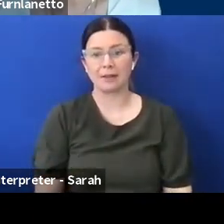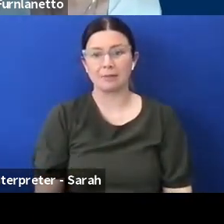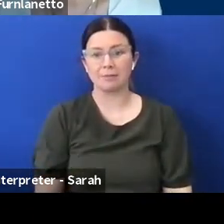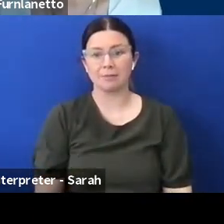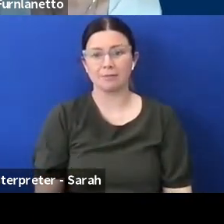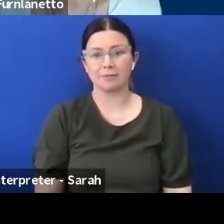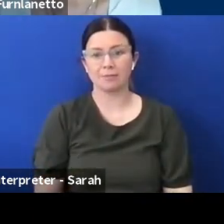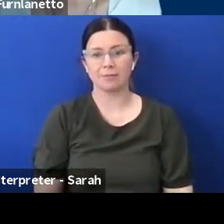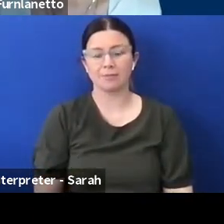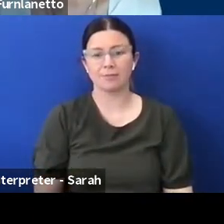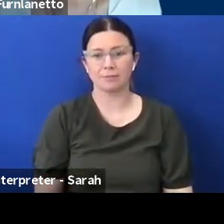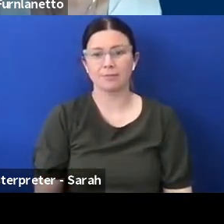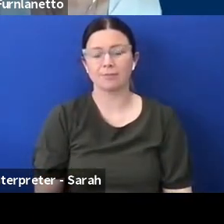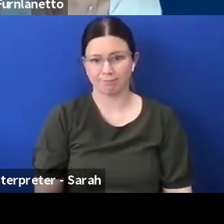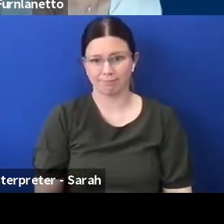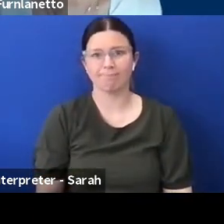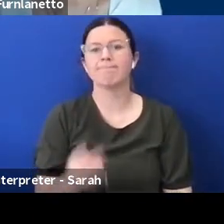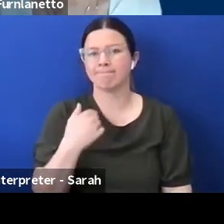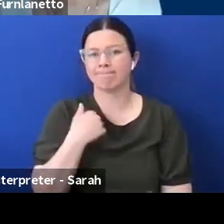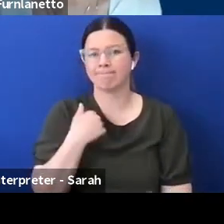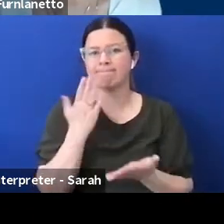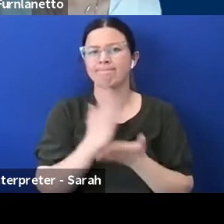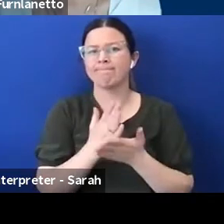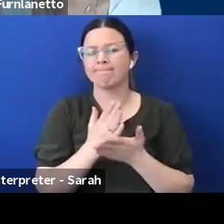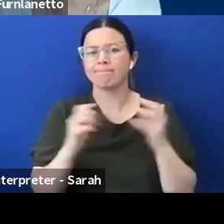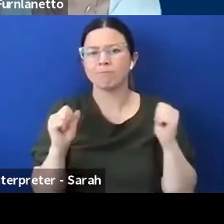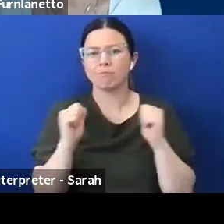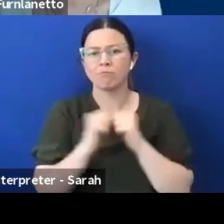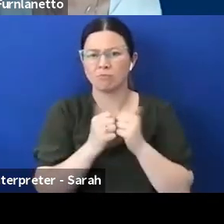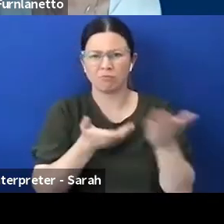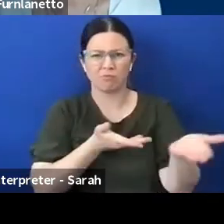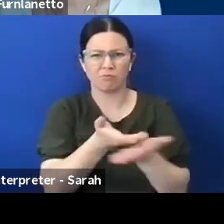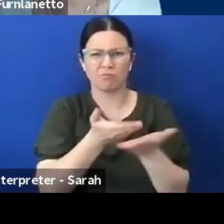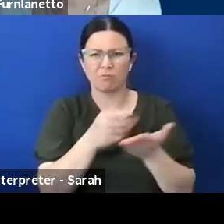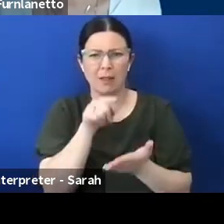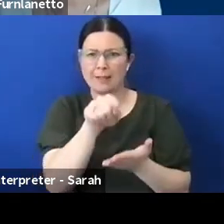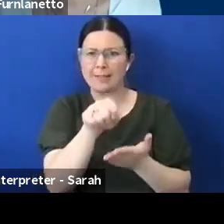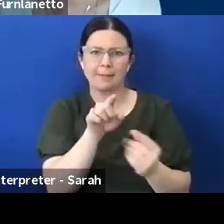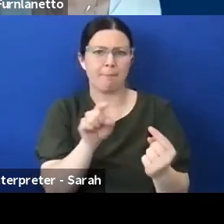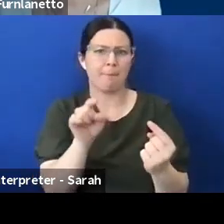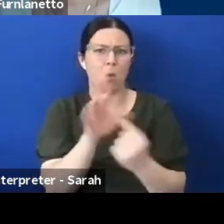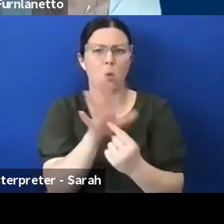I definitely agree, I think consultation is the most important thing and there has been